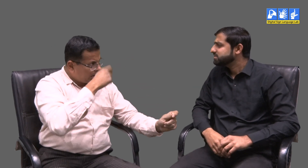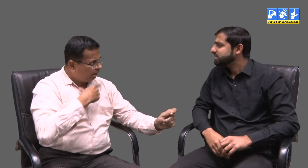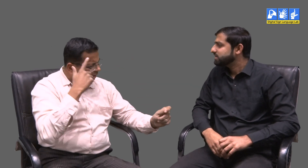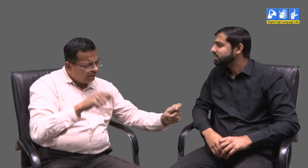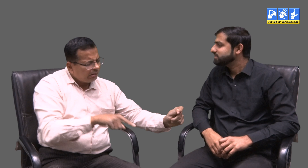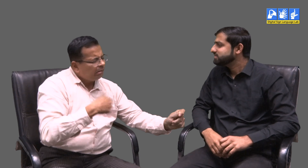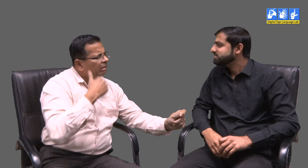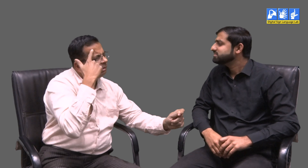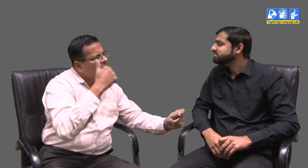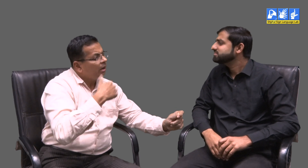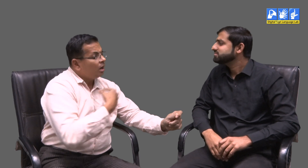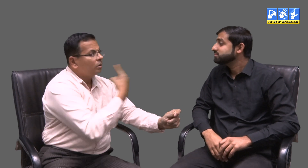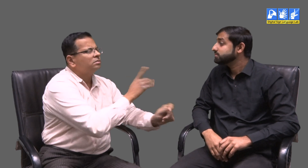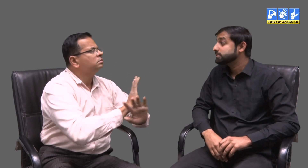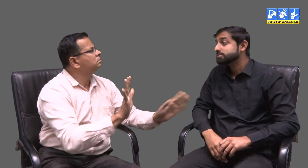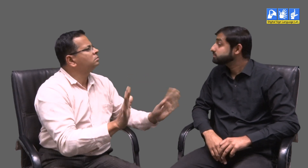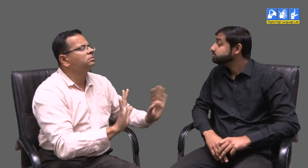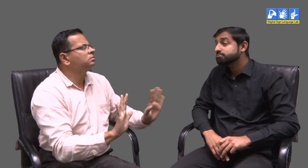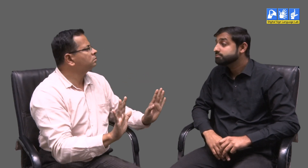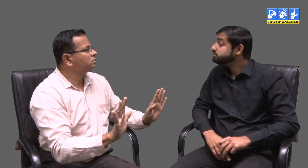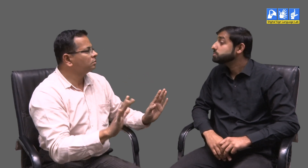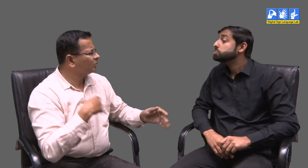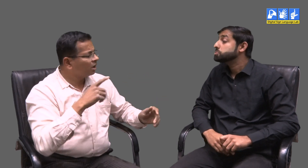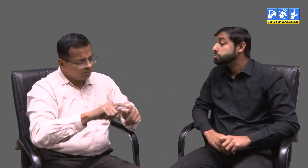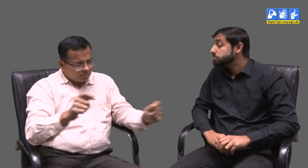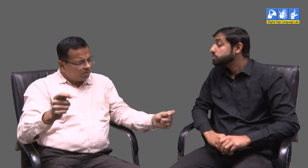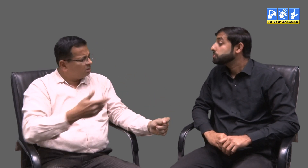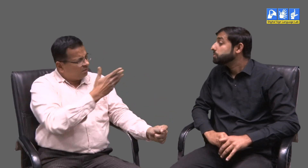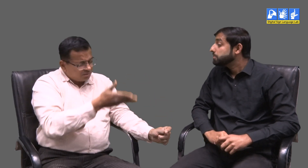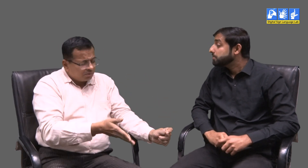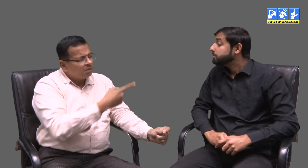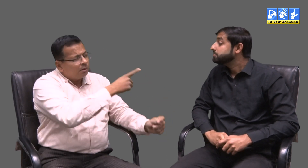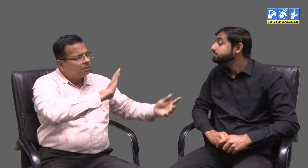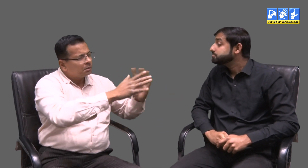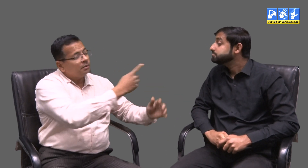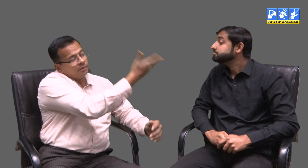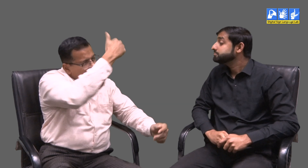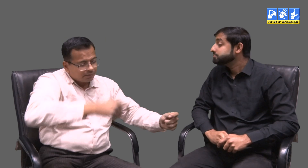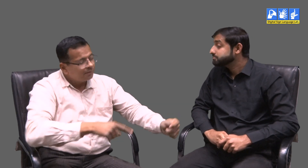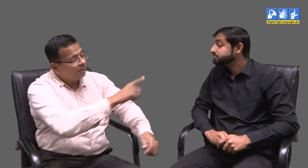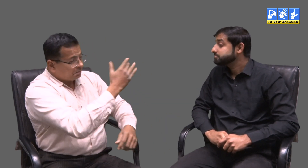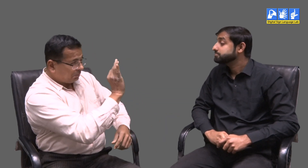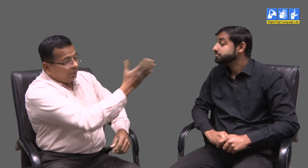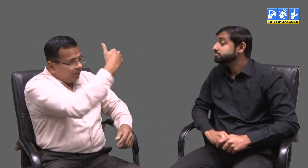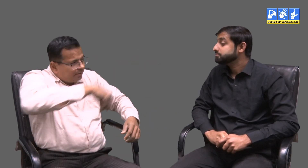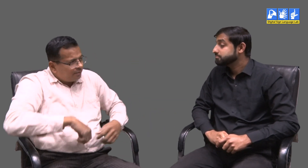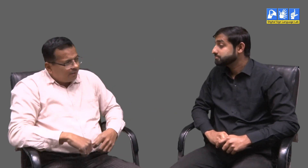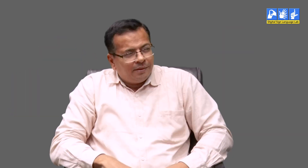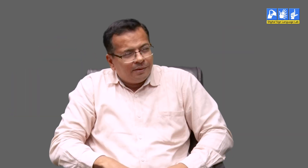We must not tell them to read the news and tell us. Instead we should challenge them to sign the news article in sign language.